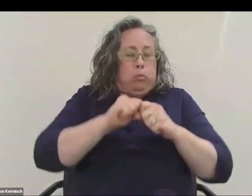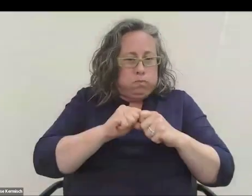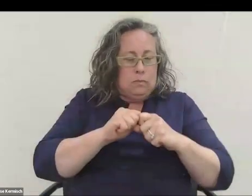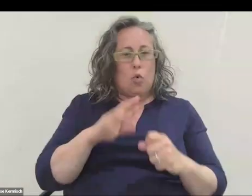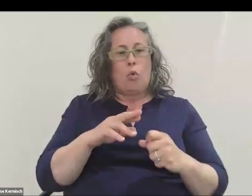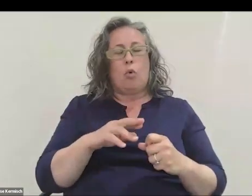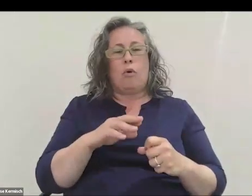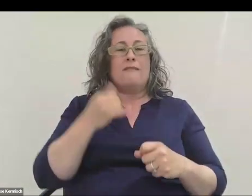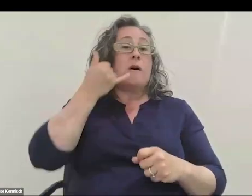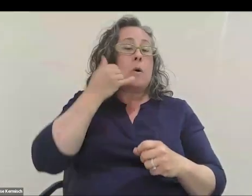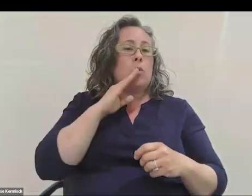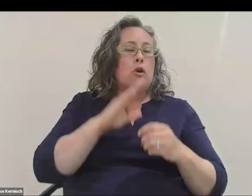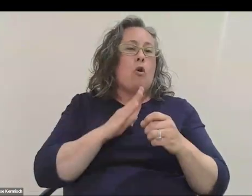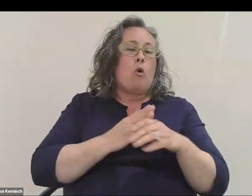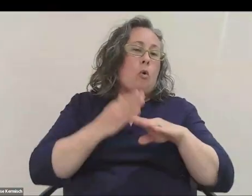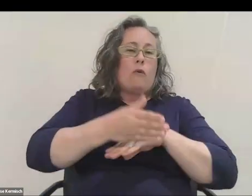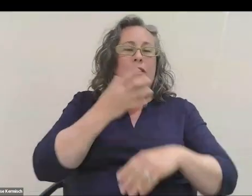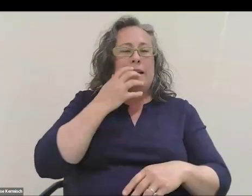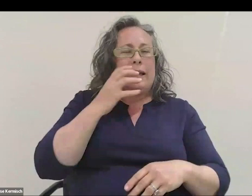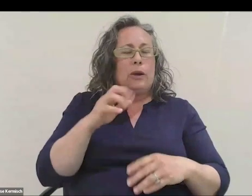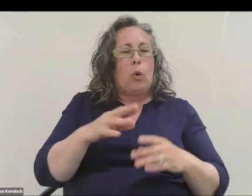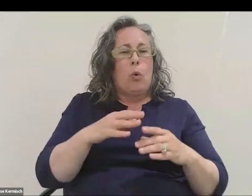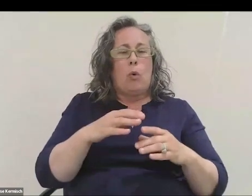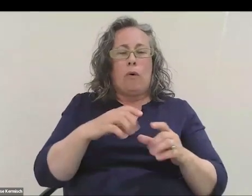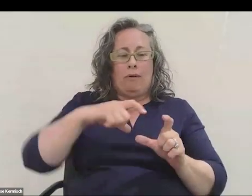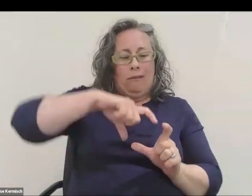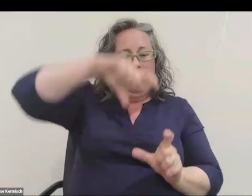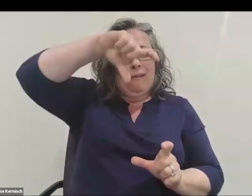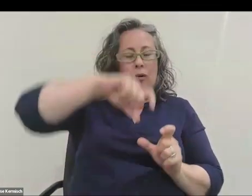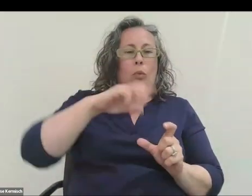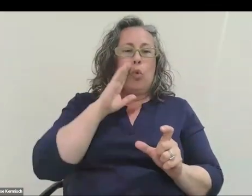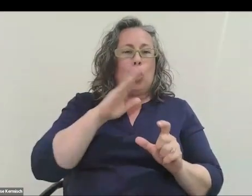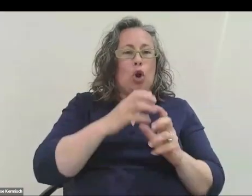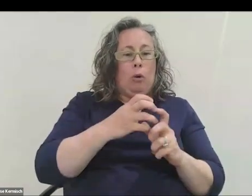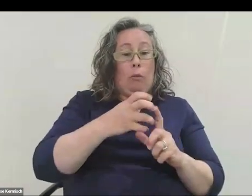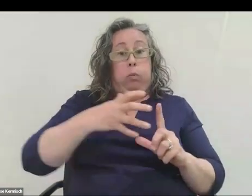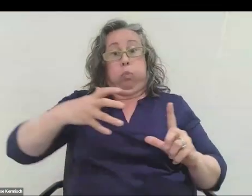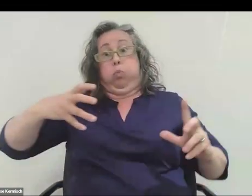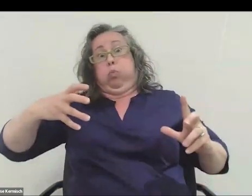or the screen would expand and explode. No. It just worked just fine. We have that wire that you see upfront